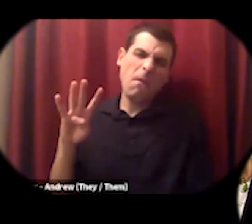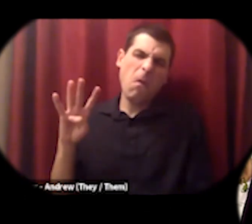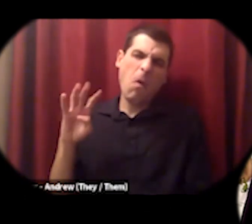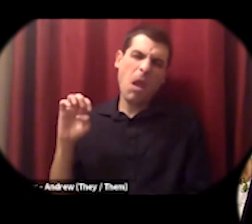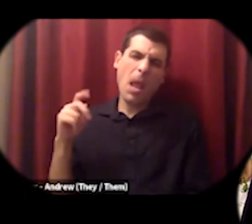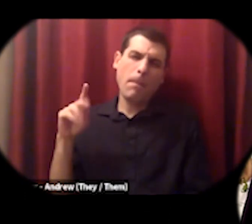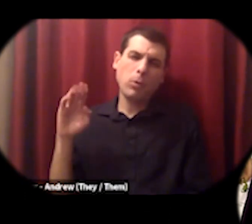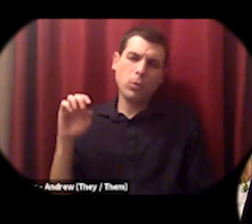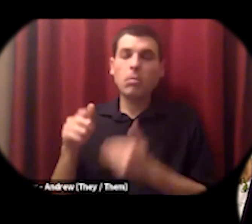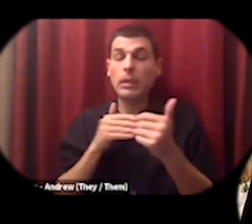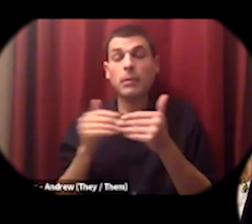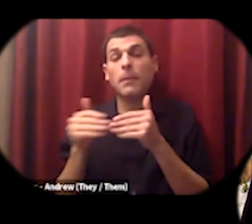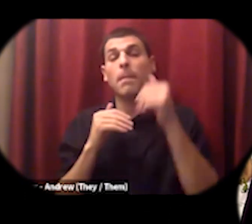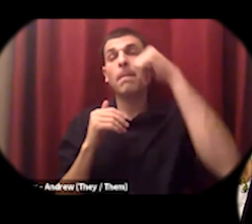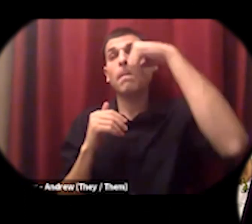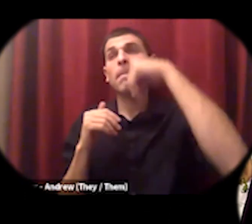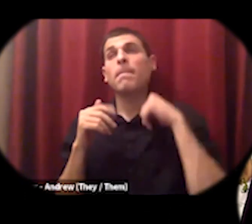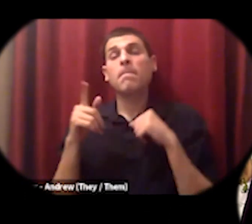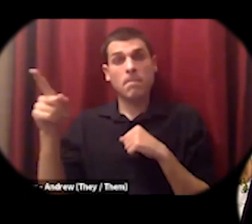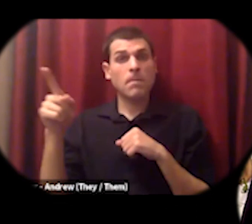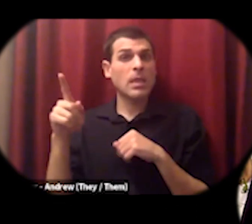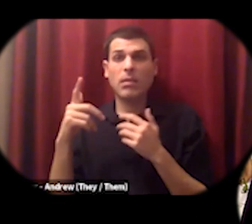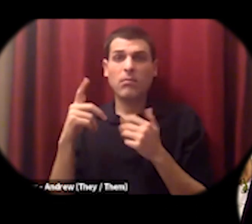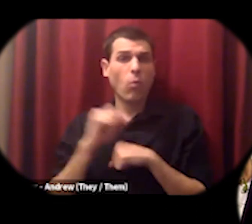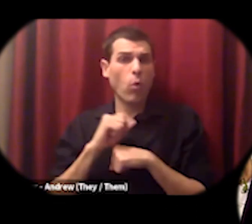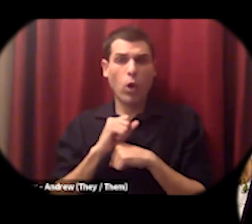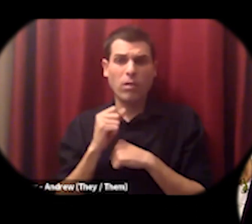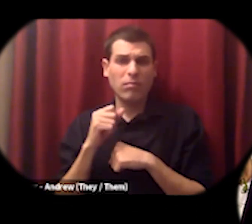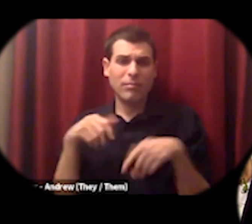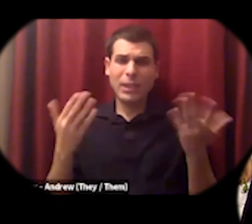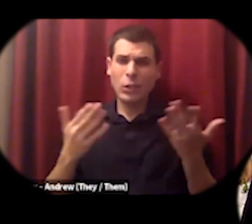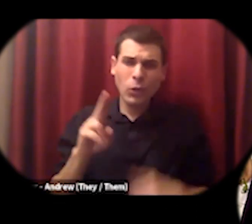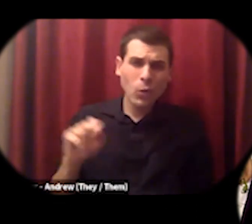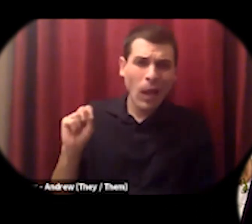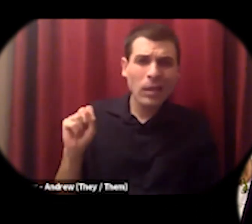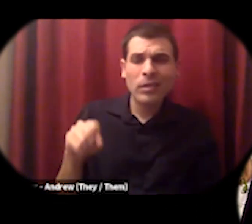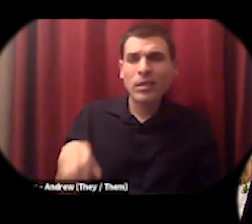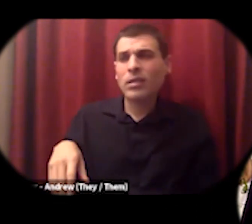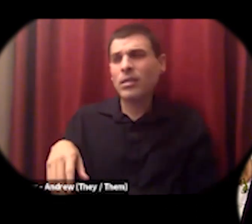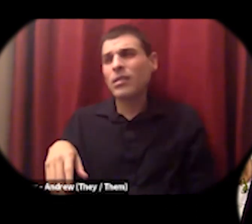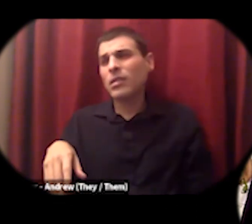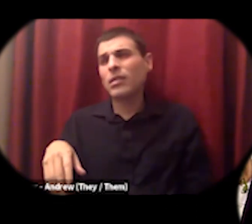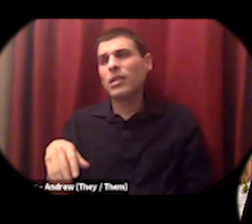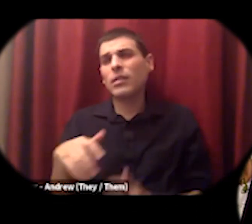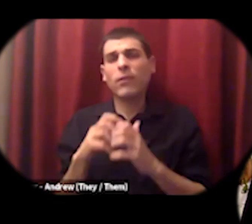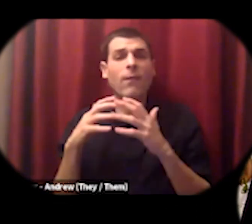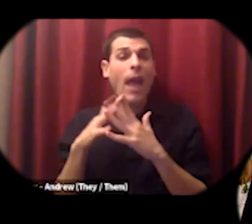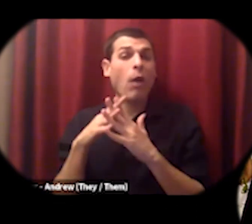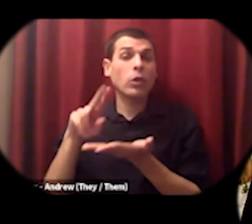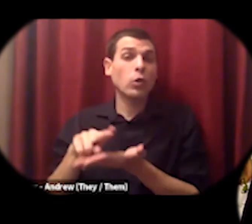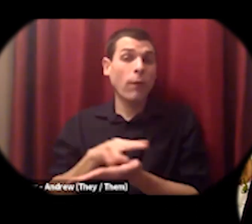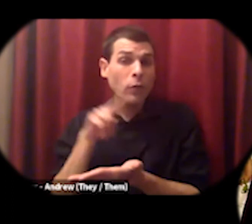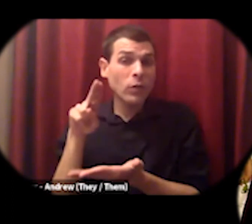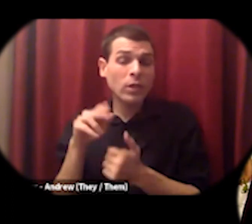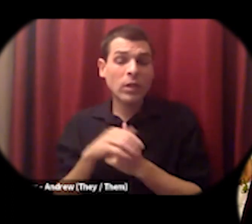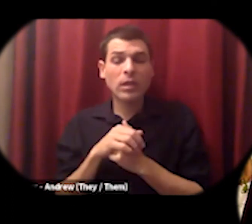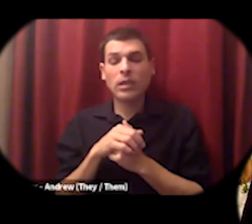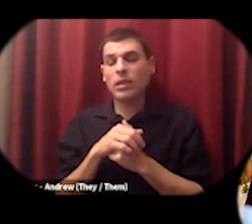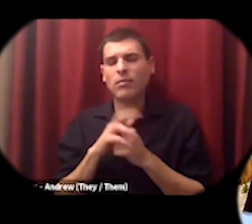organizing work in the u.s and in founded universities in dar es salaam and did so much